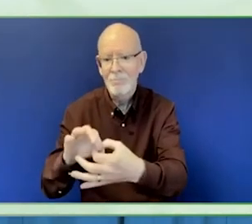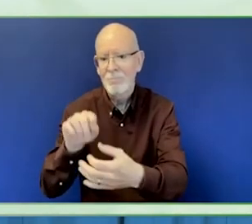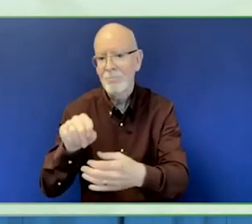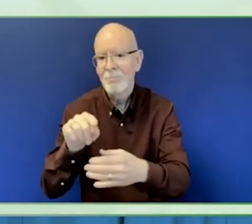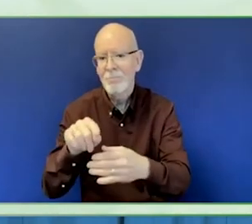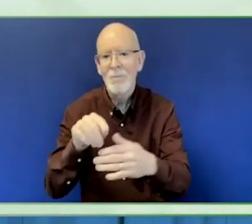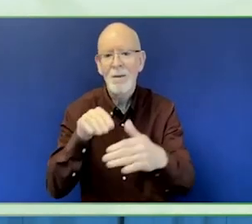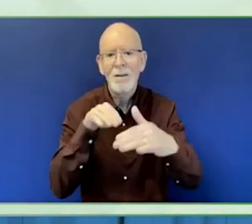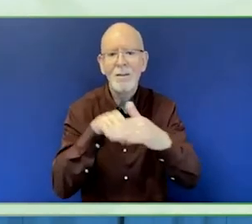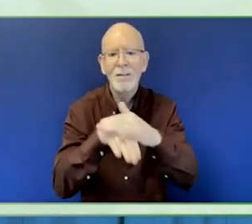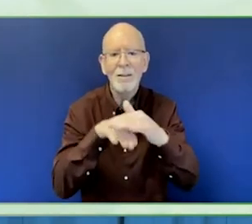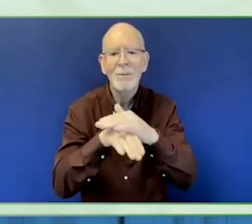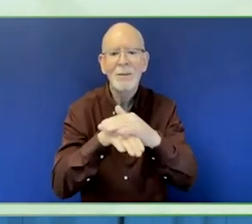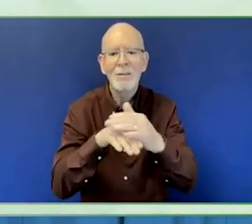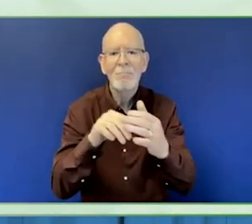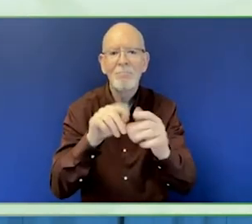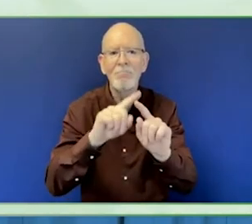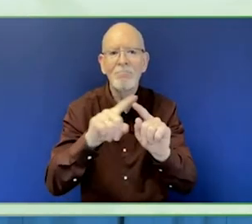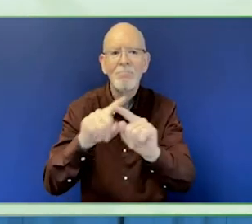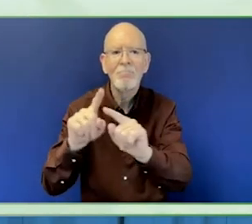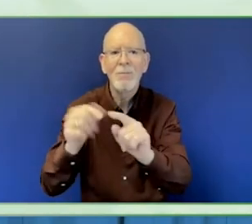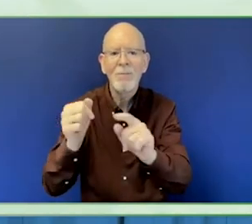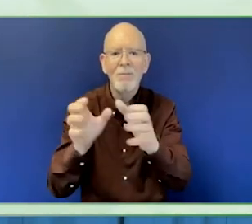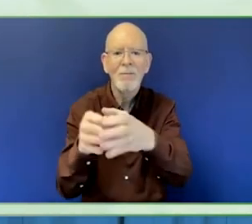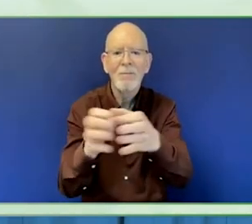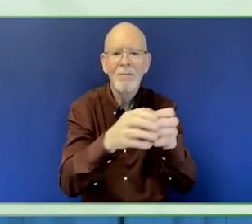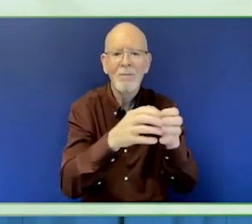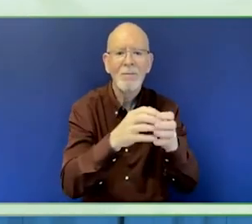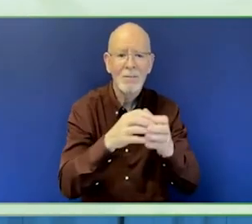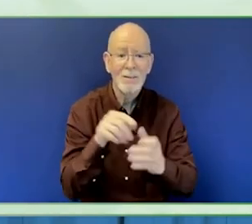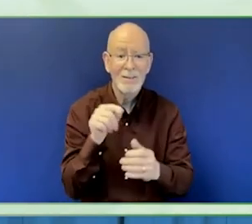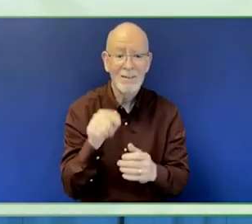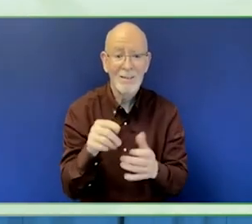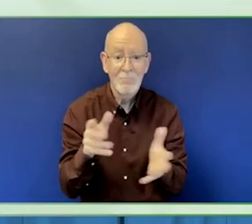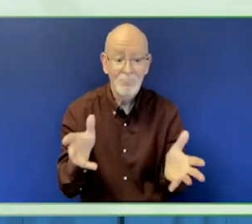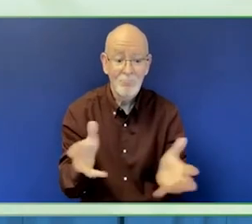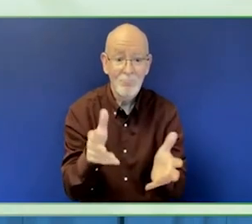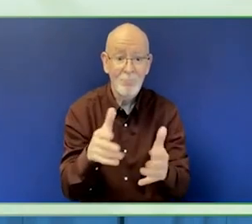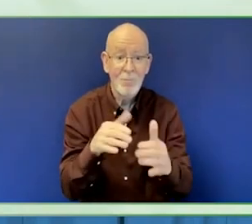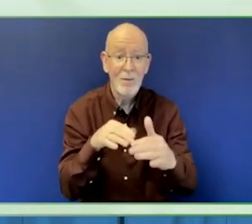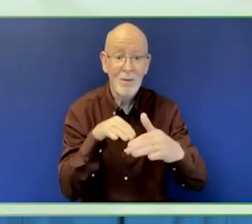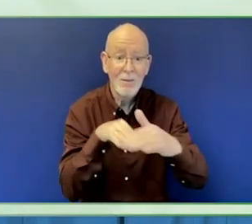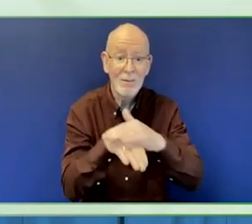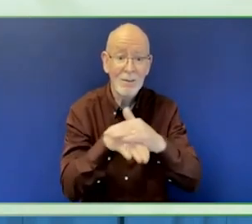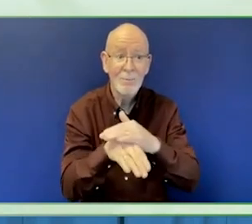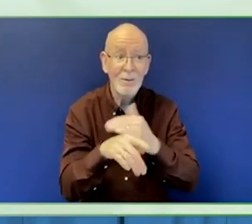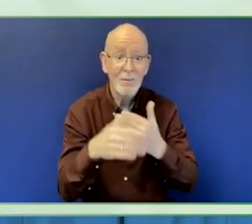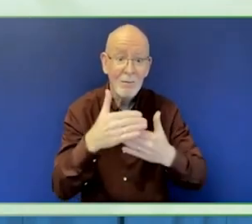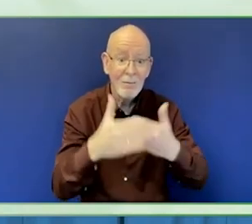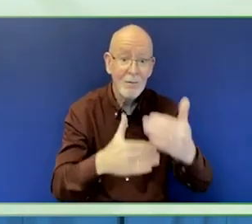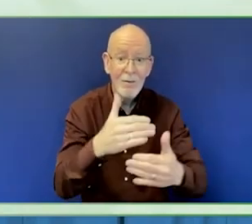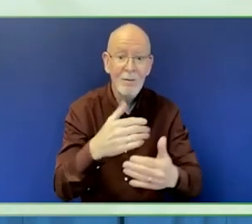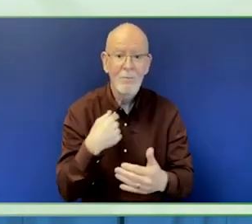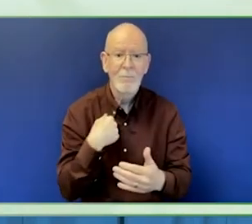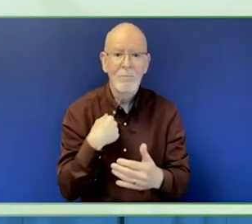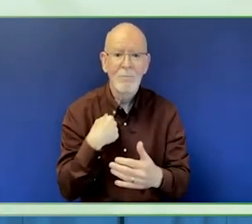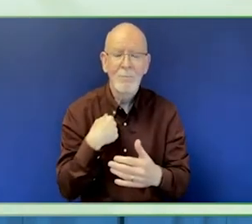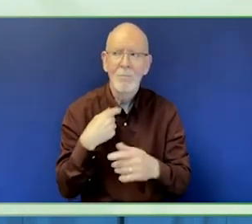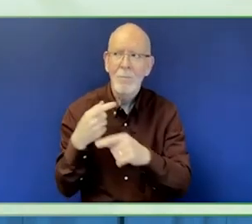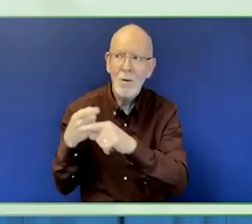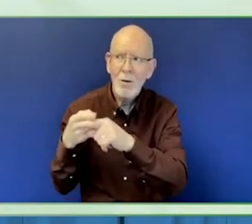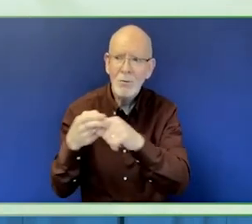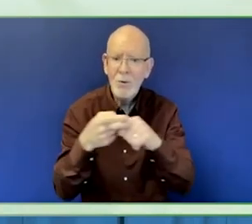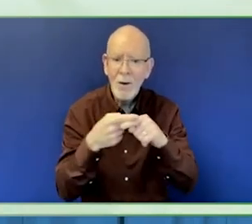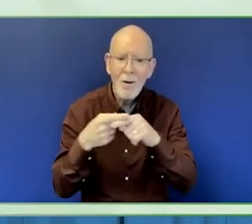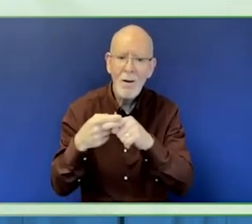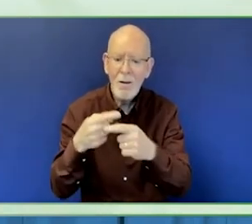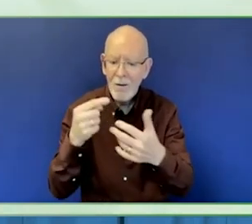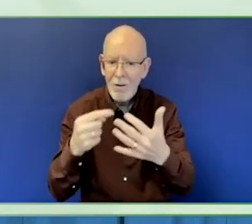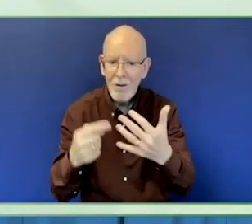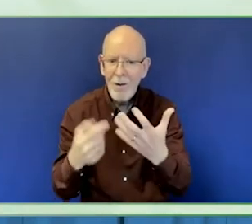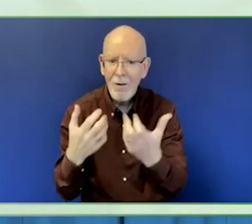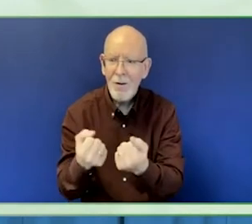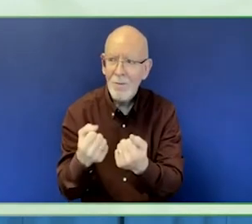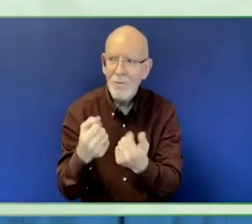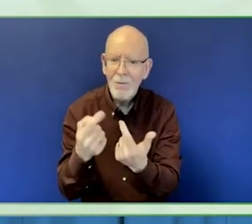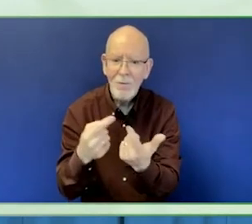resources with grantees, the social media accessibility guide, and best